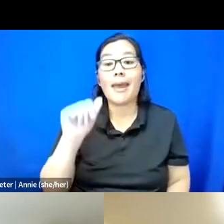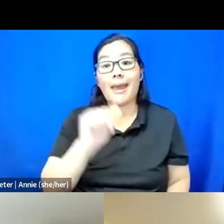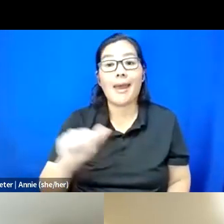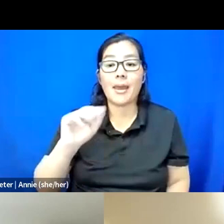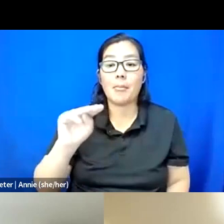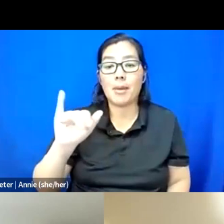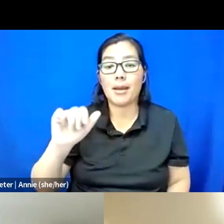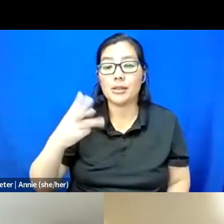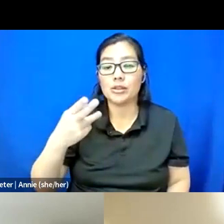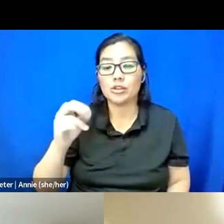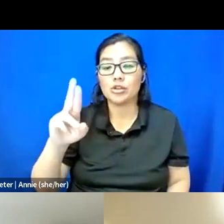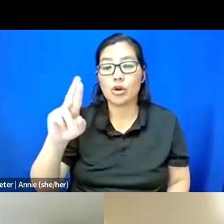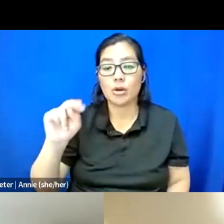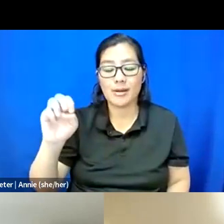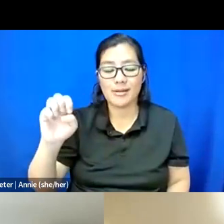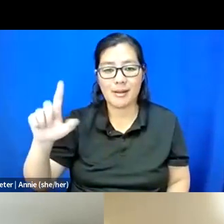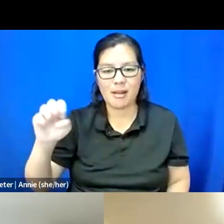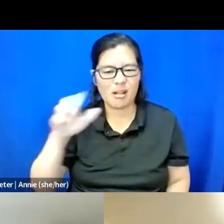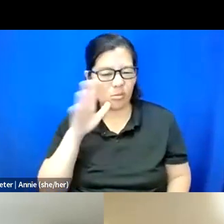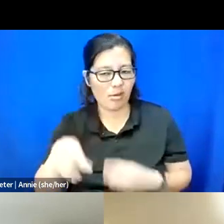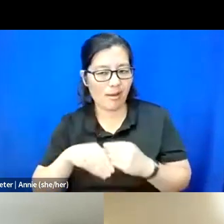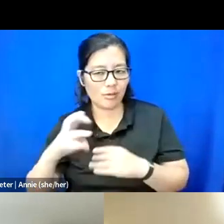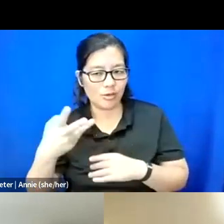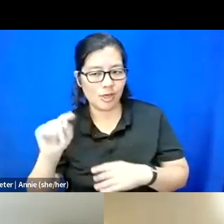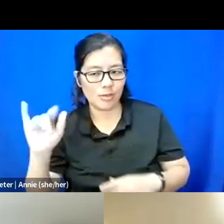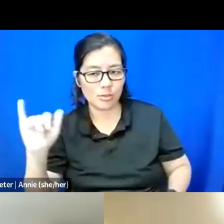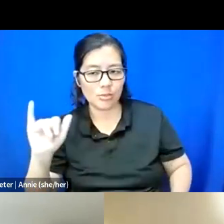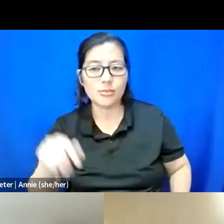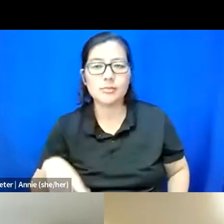Yeah, put that in the chat as well.